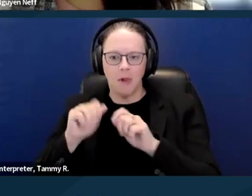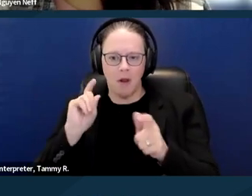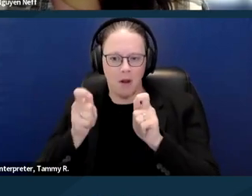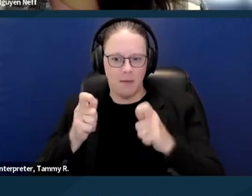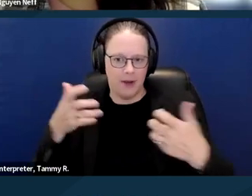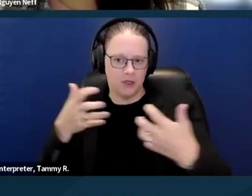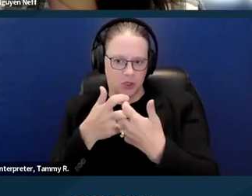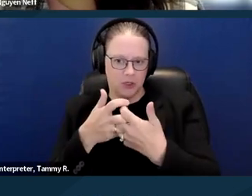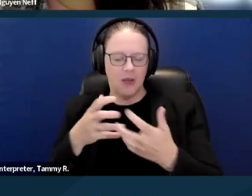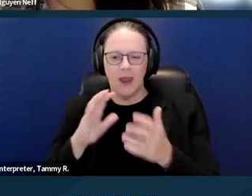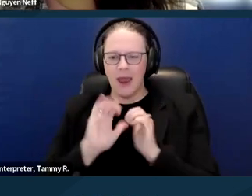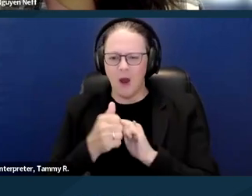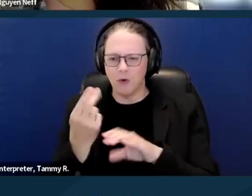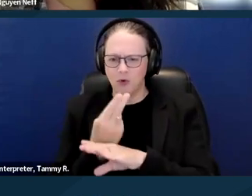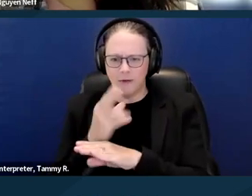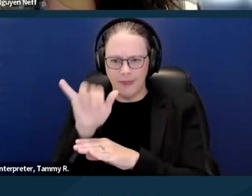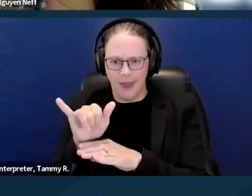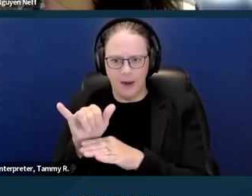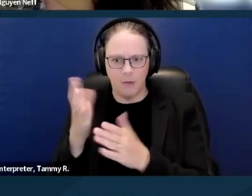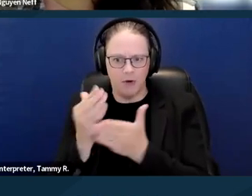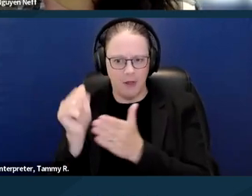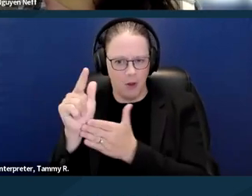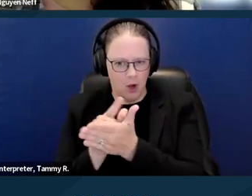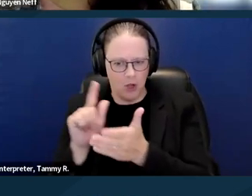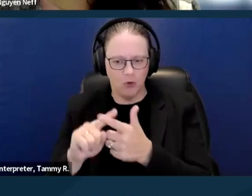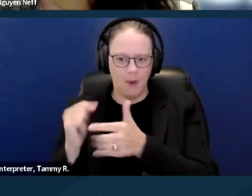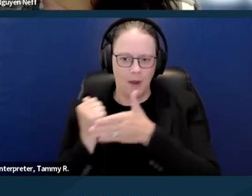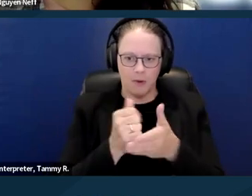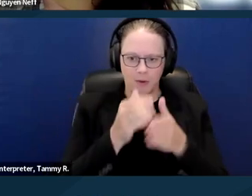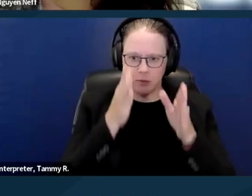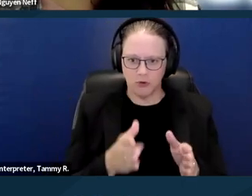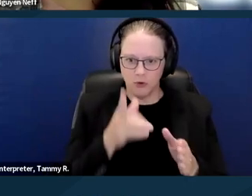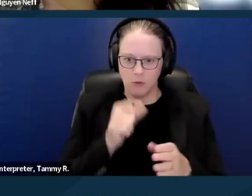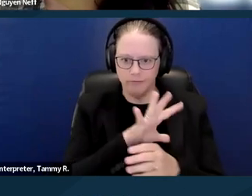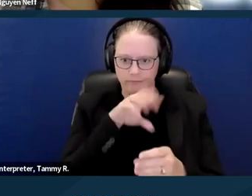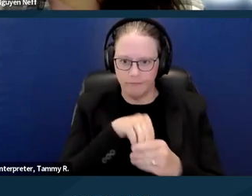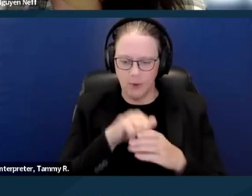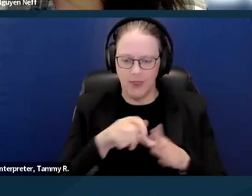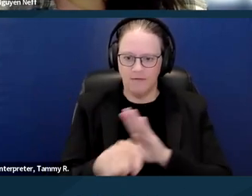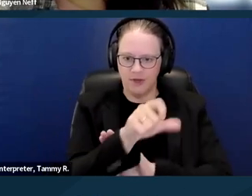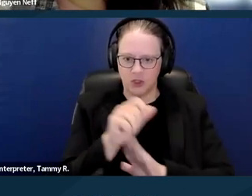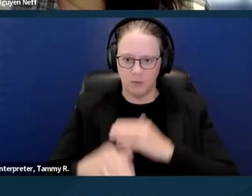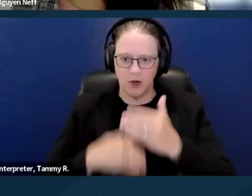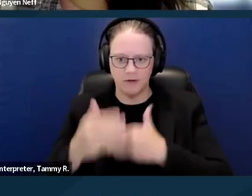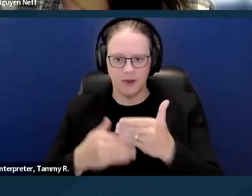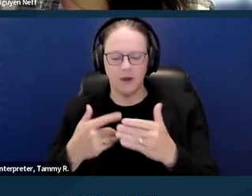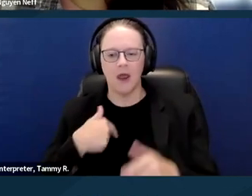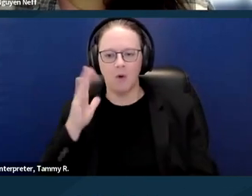going through an eviction process. So we're gonna talk briefly about disability law, that we're gonna go over how reasonable accommodations work,